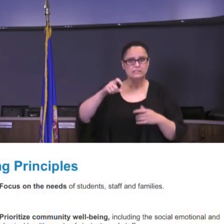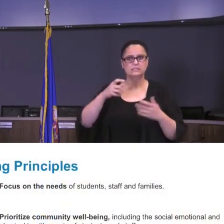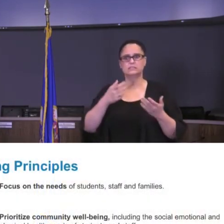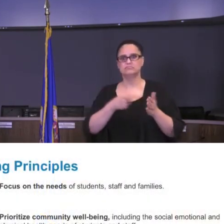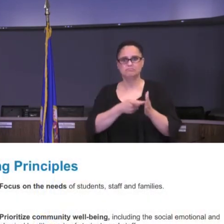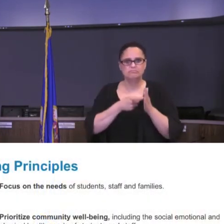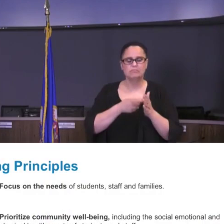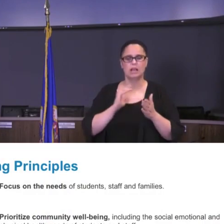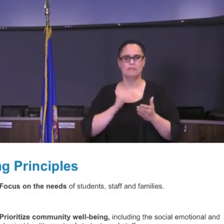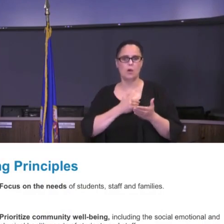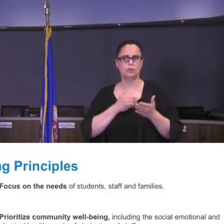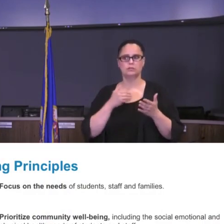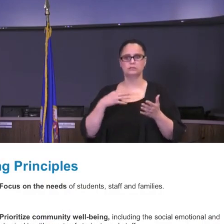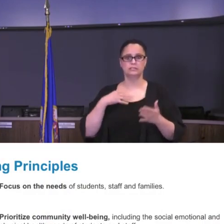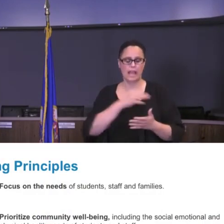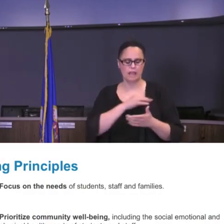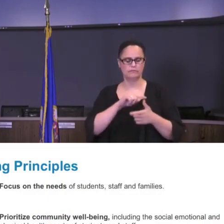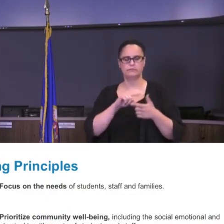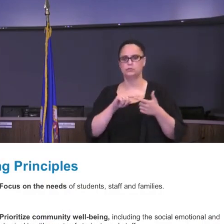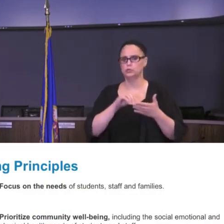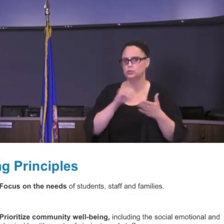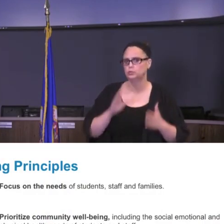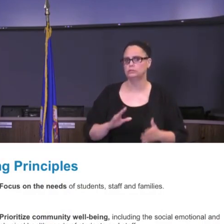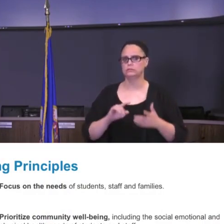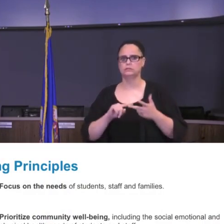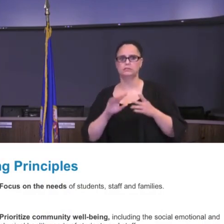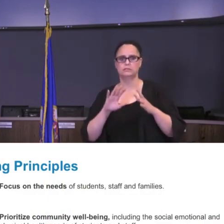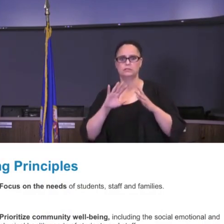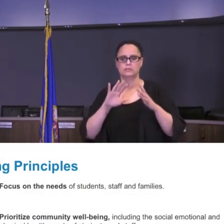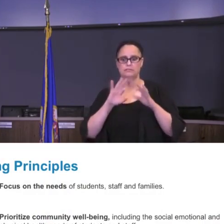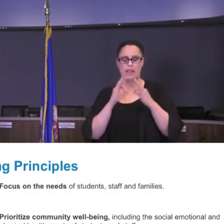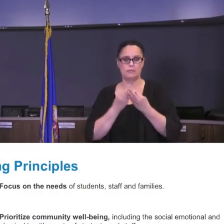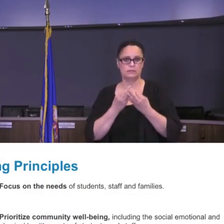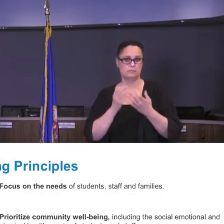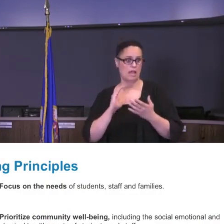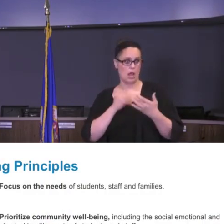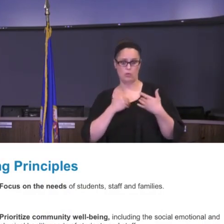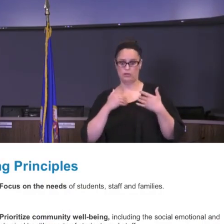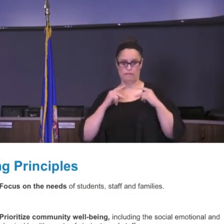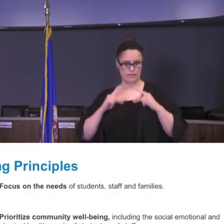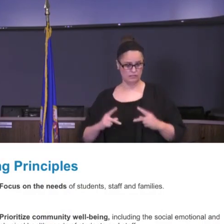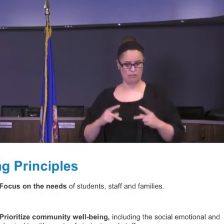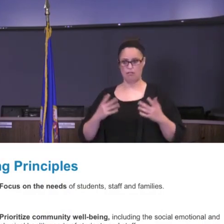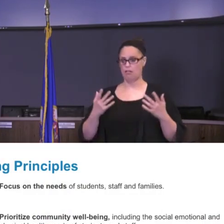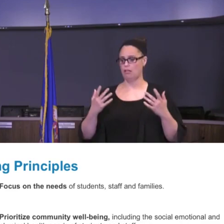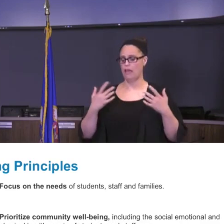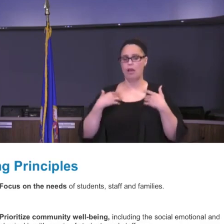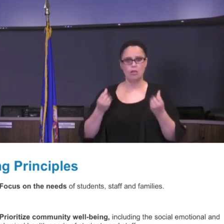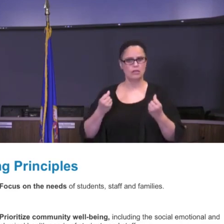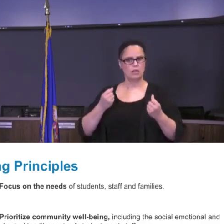We want to prioritize well-being, including social emotional, and physical health needs of all of our students and our staff.